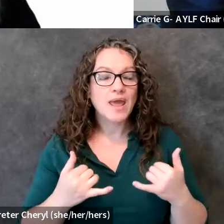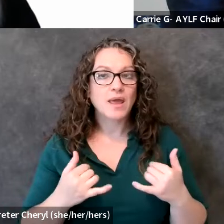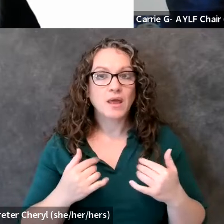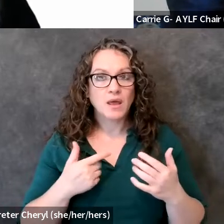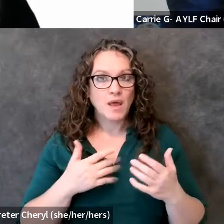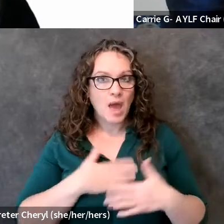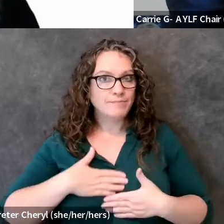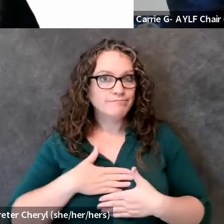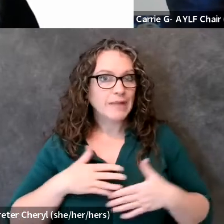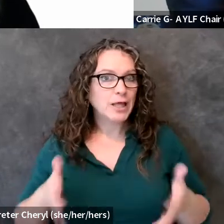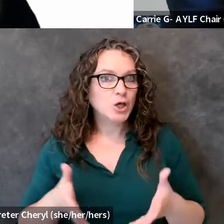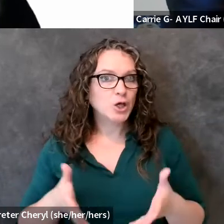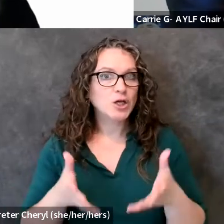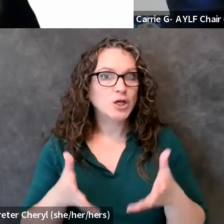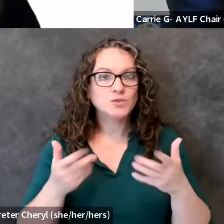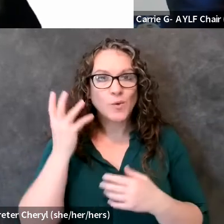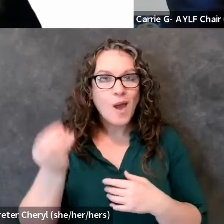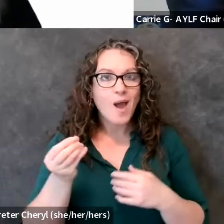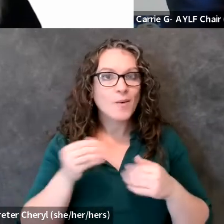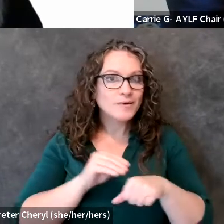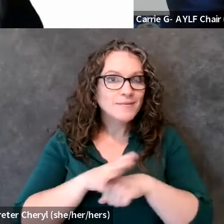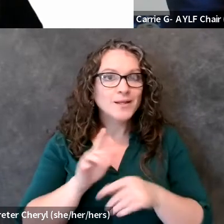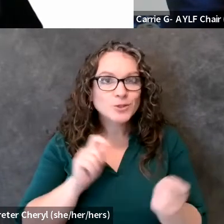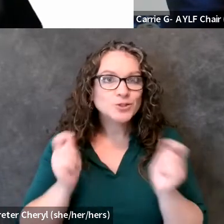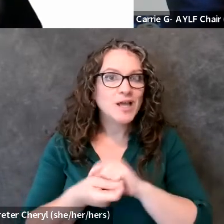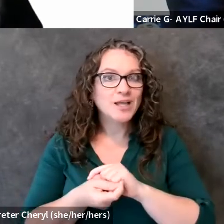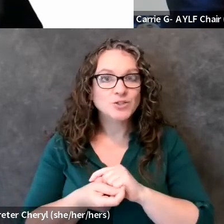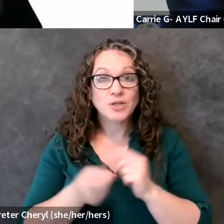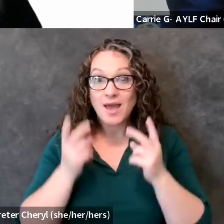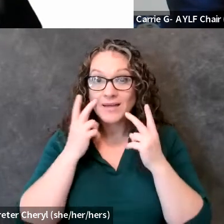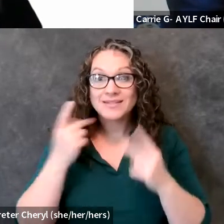out and just make some change and i see we have in the chat um somebody saying we all need to become